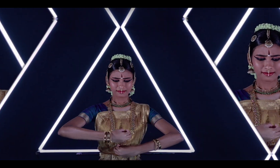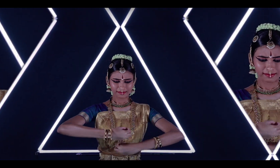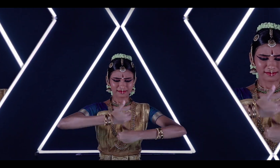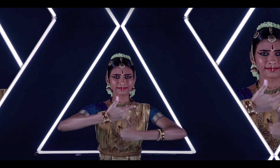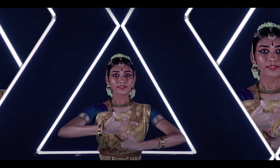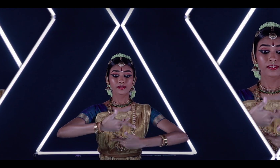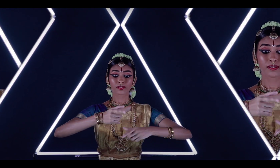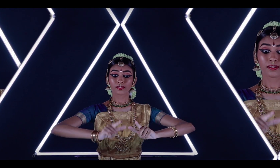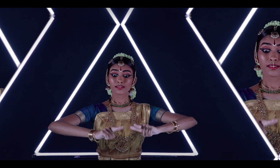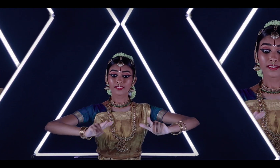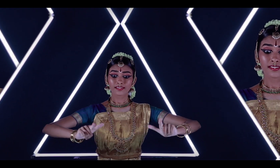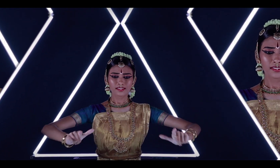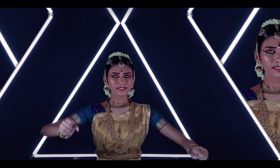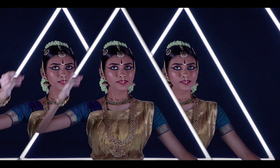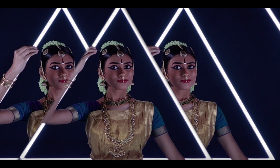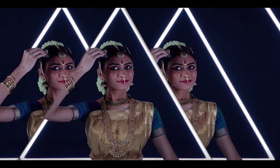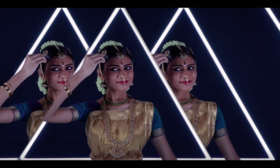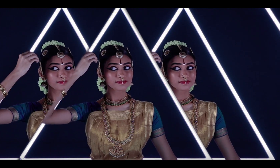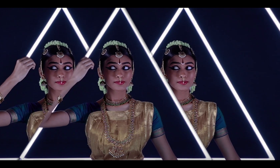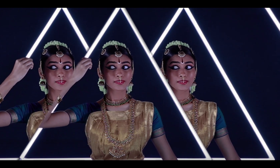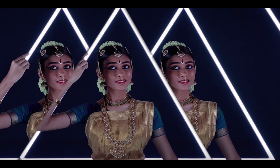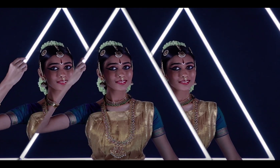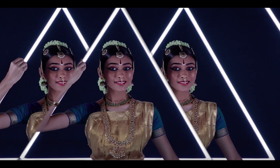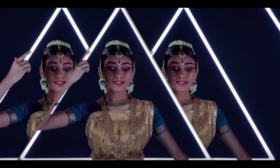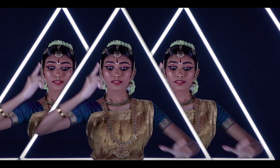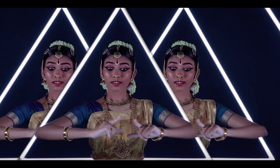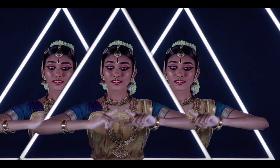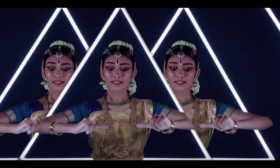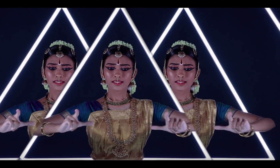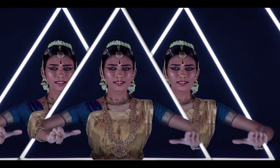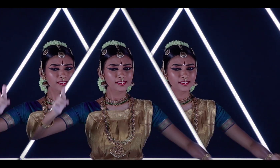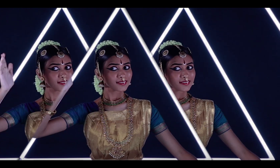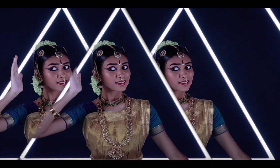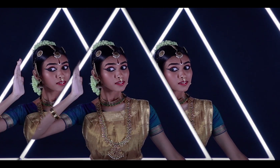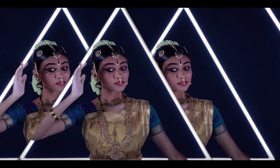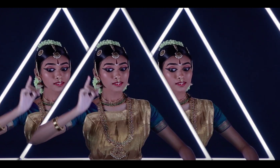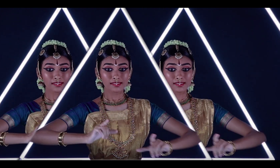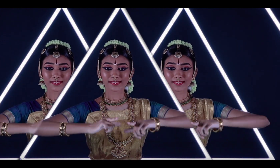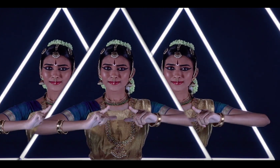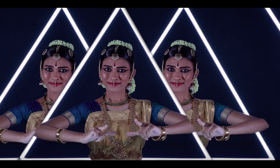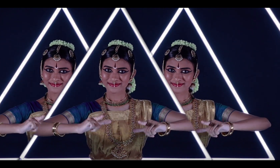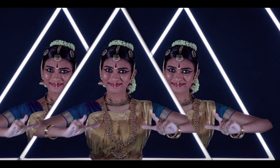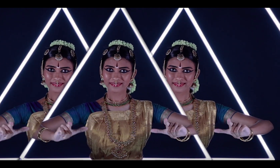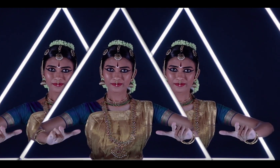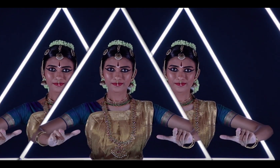Explanation is a language Understanding is a language Melody is a language